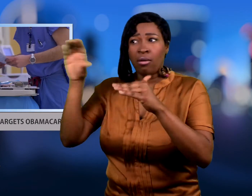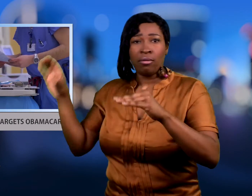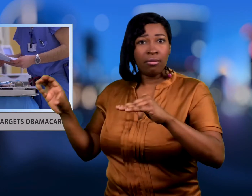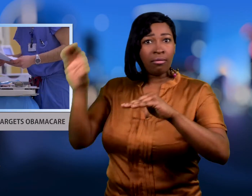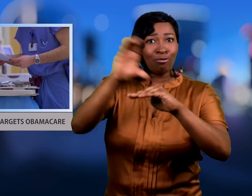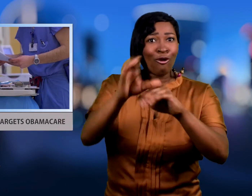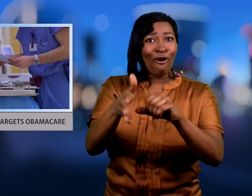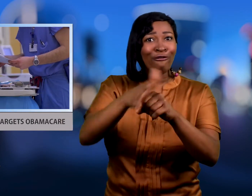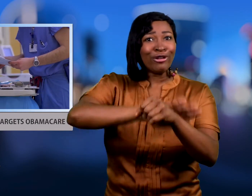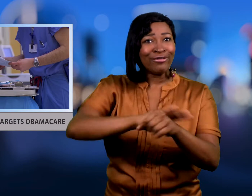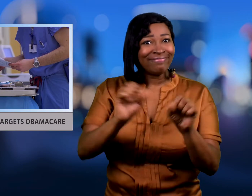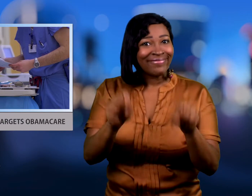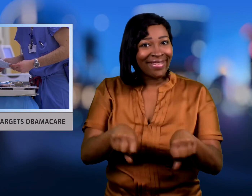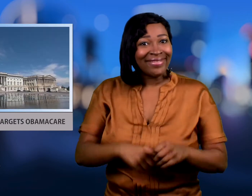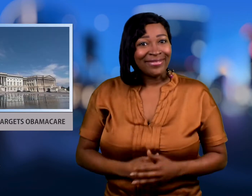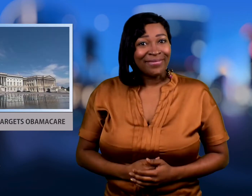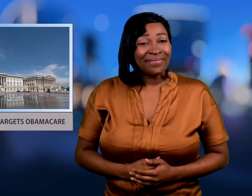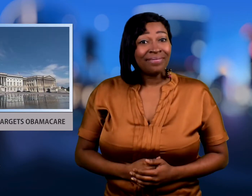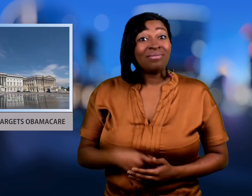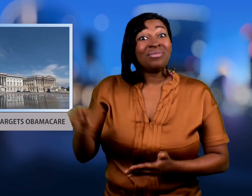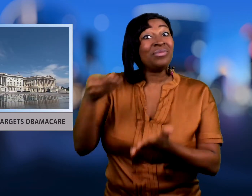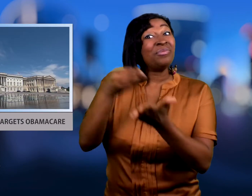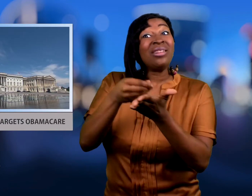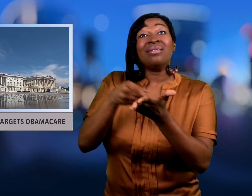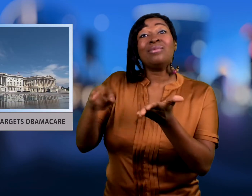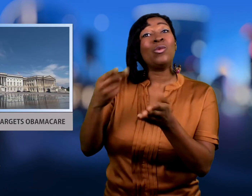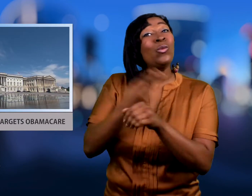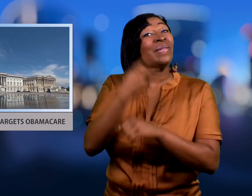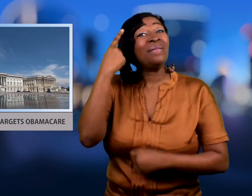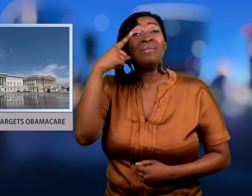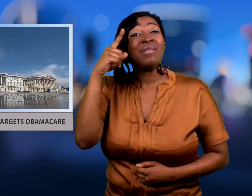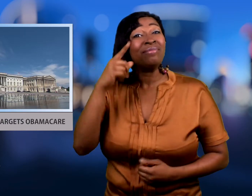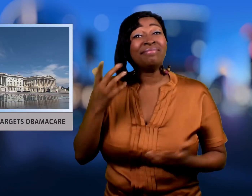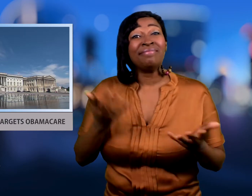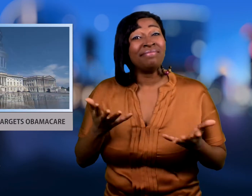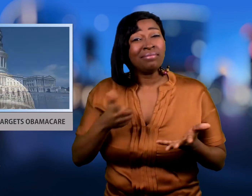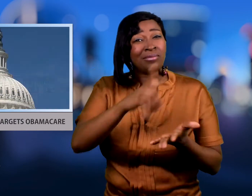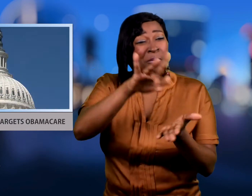cuts. That money would be used to